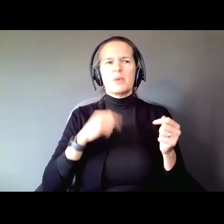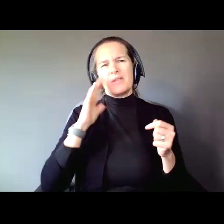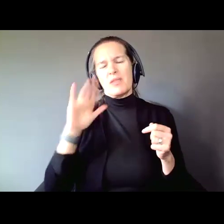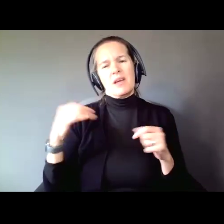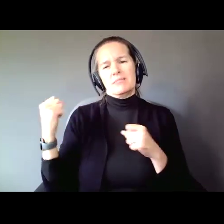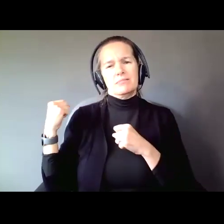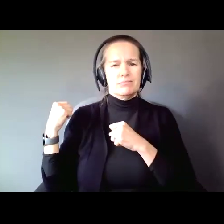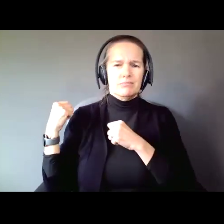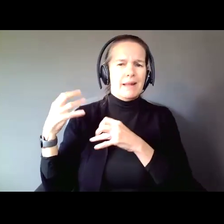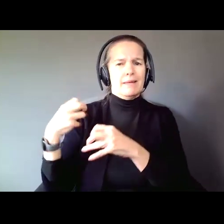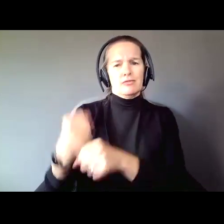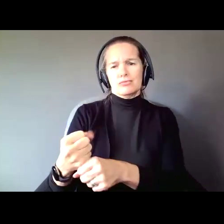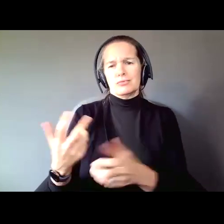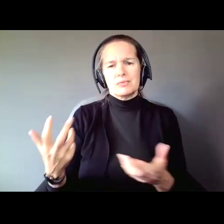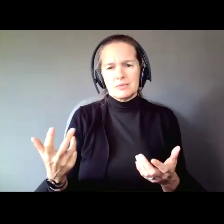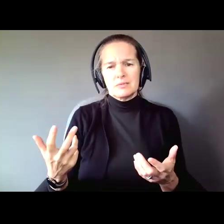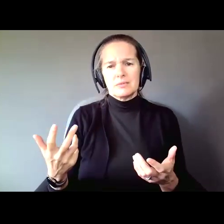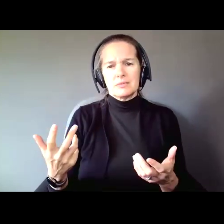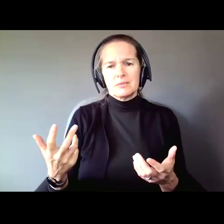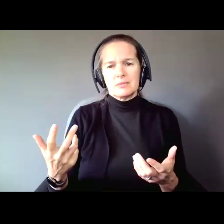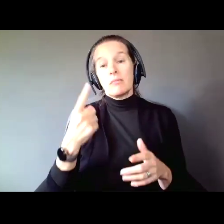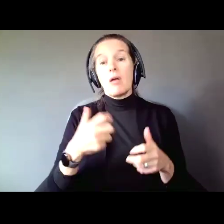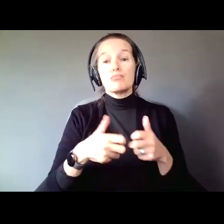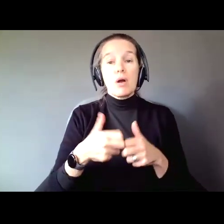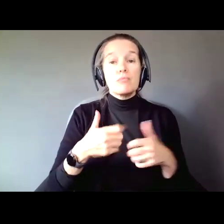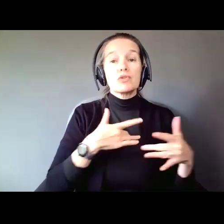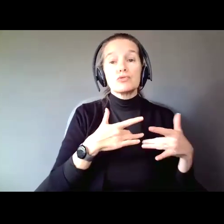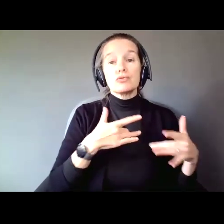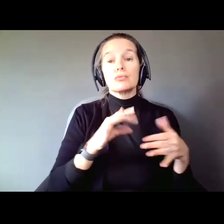Let me tell you this. Problem and concerns with guardianship did not begin with free Brittany.